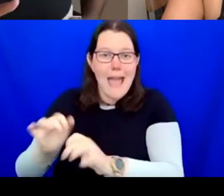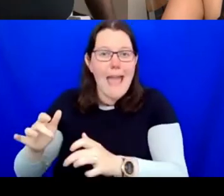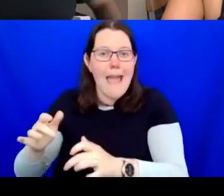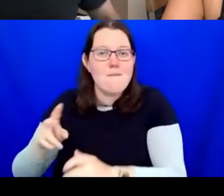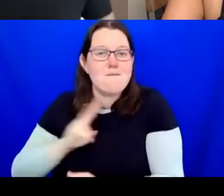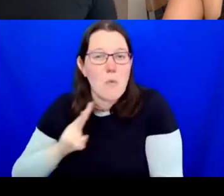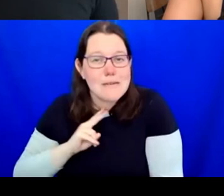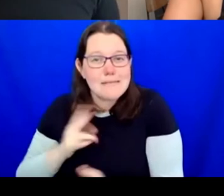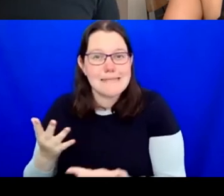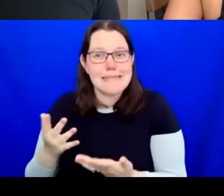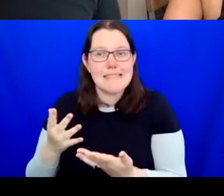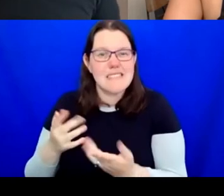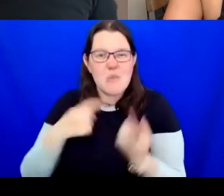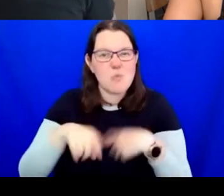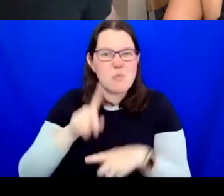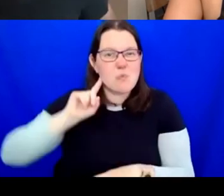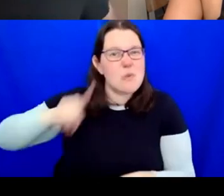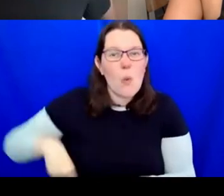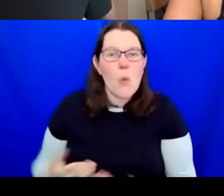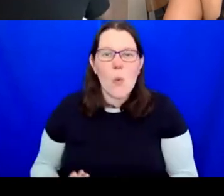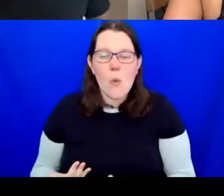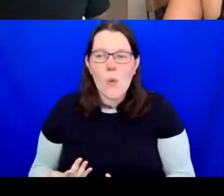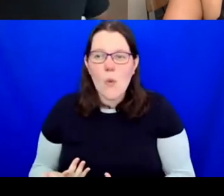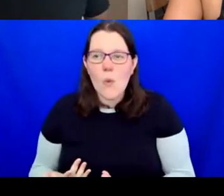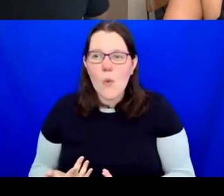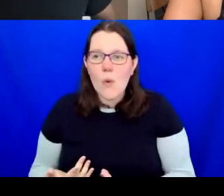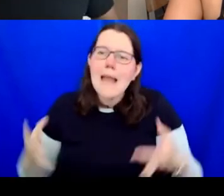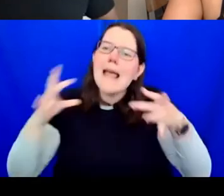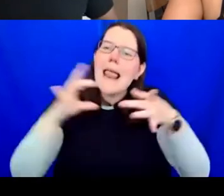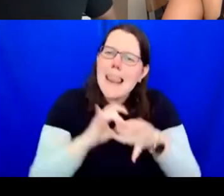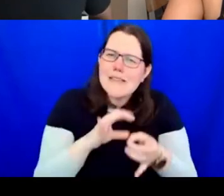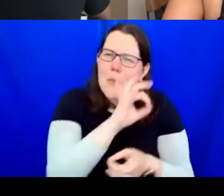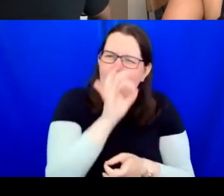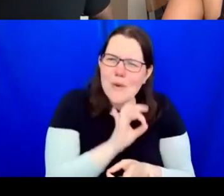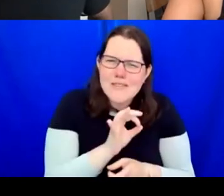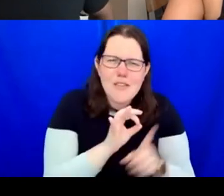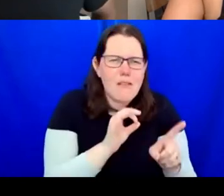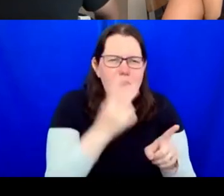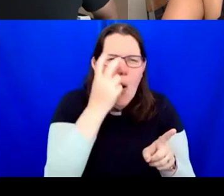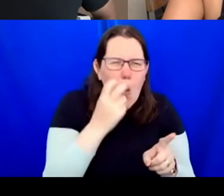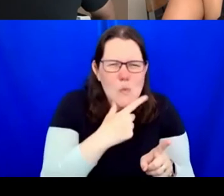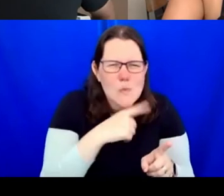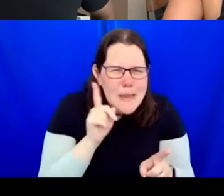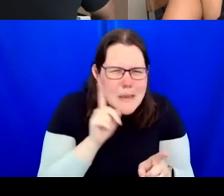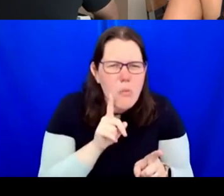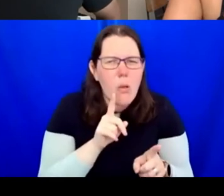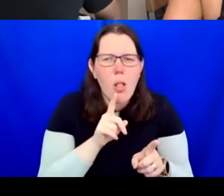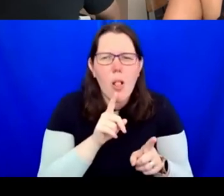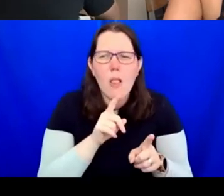kind of relates back to your question about older people coming into the arts and moving away from